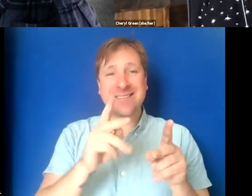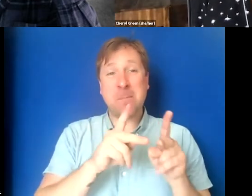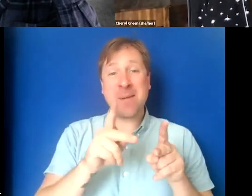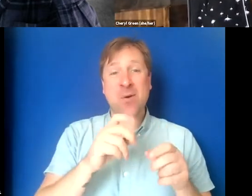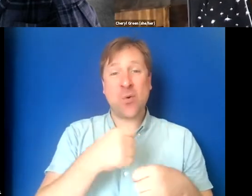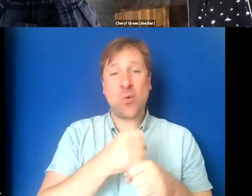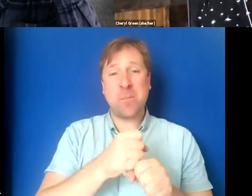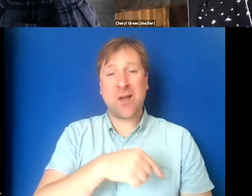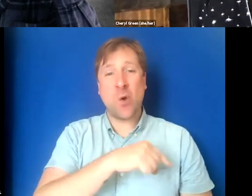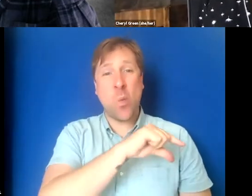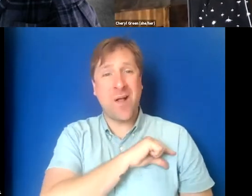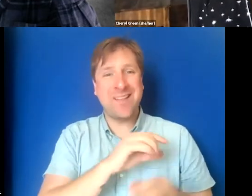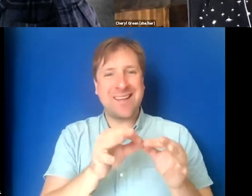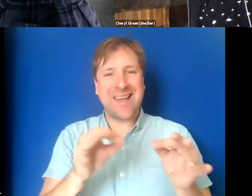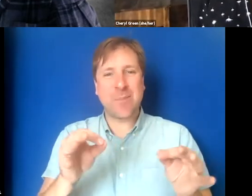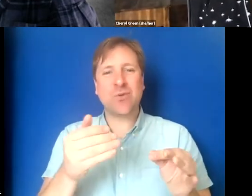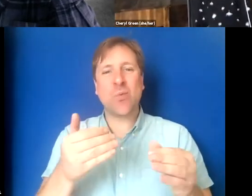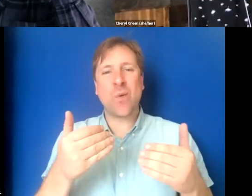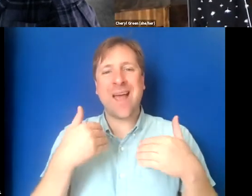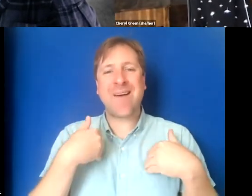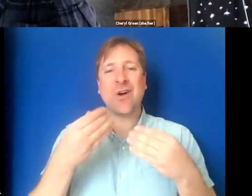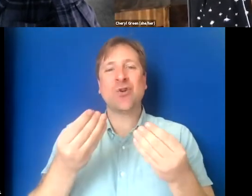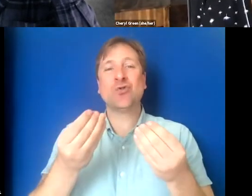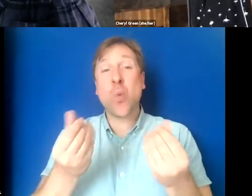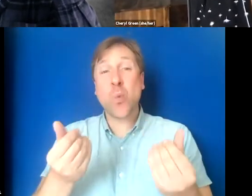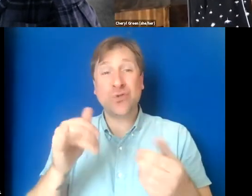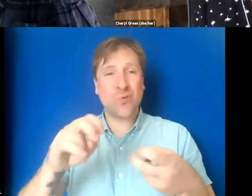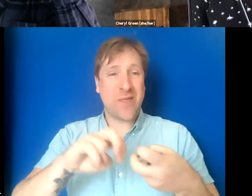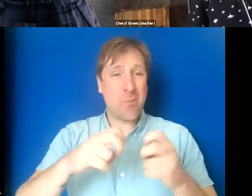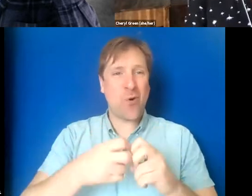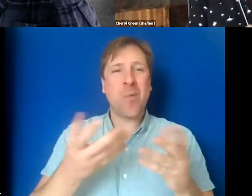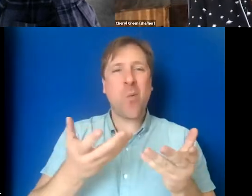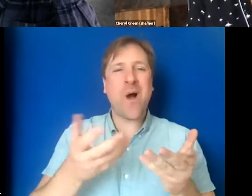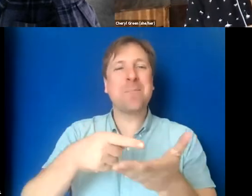captions, like, there's a solution to this problem. Pay for captions.